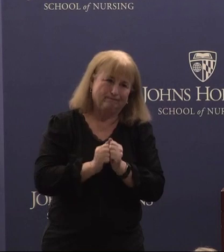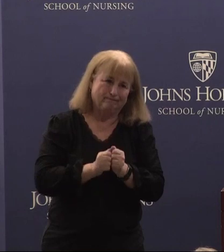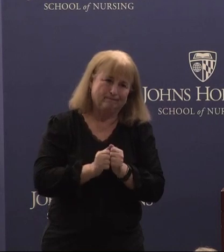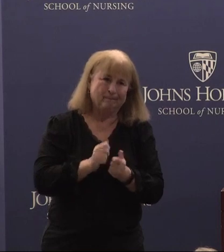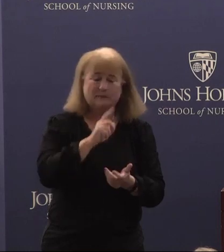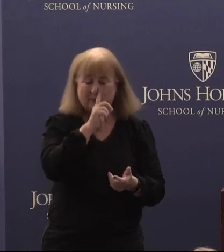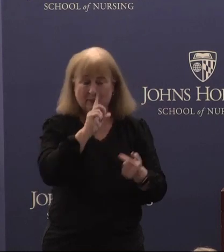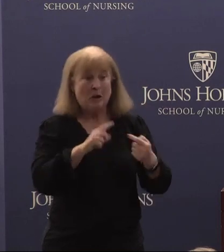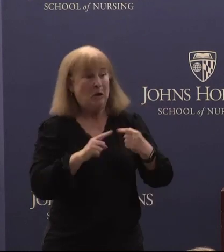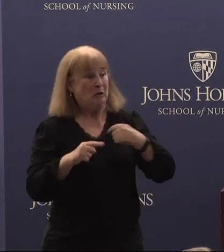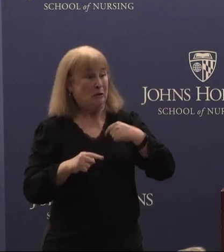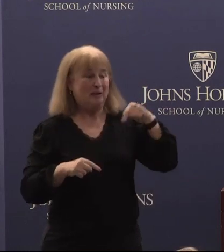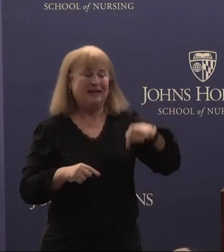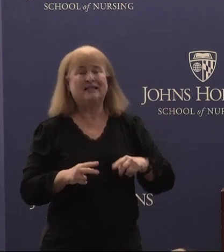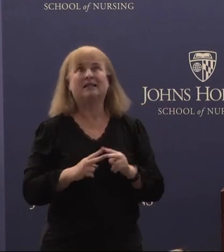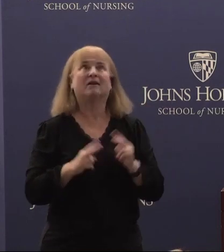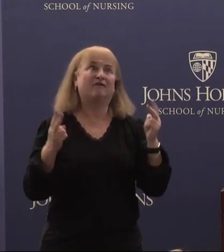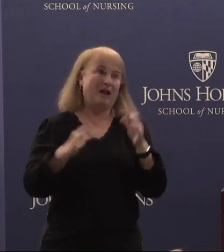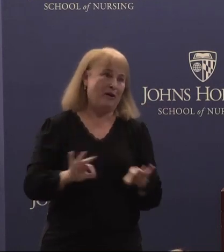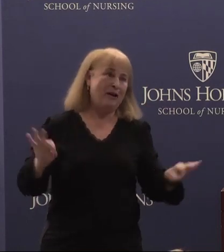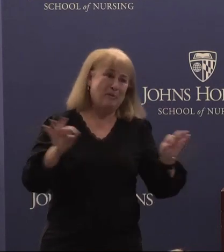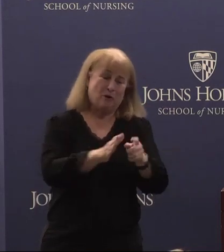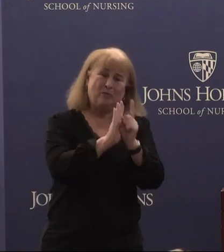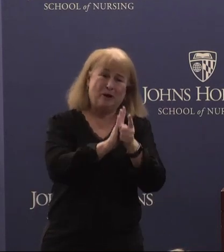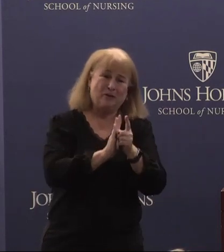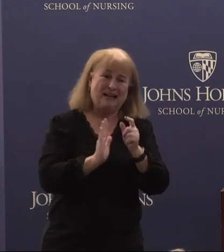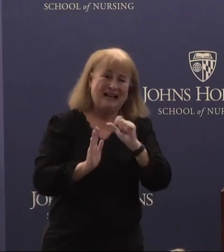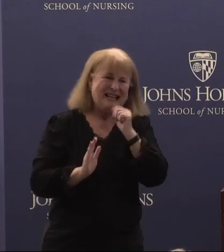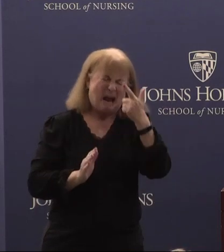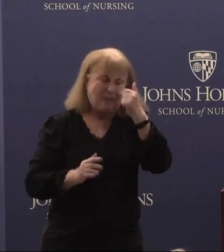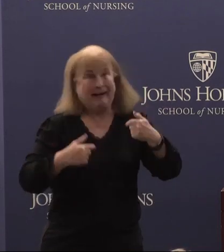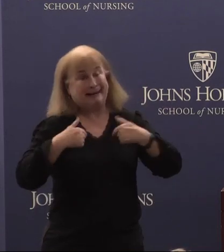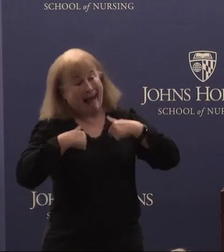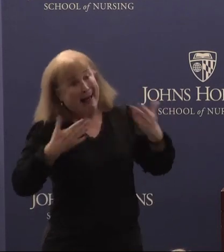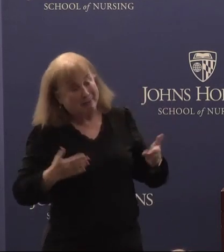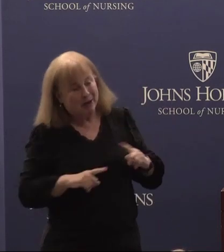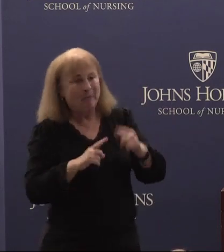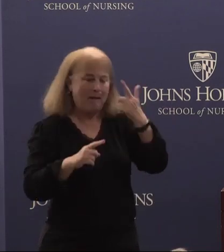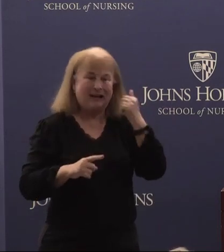to me. This is a very important moment not only because I'm here but because everyone is here